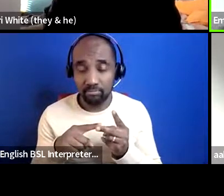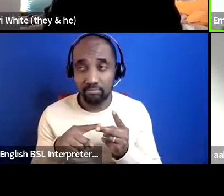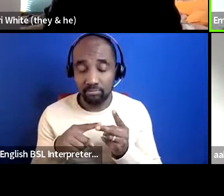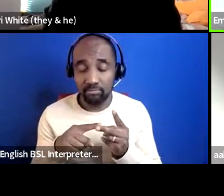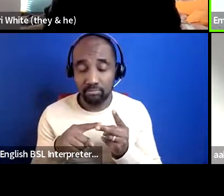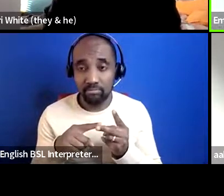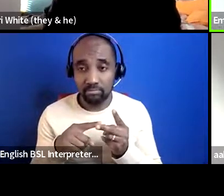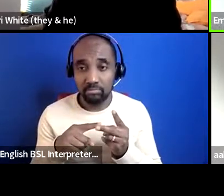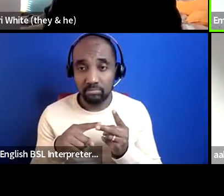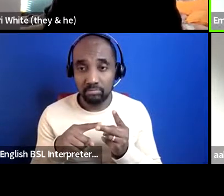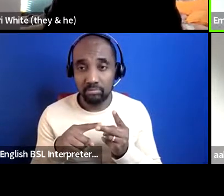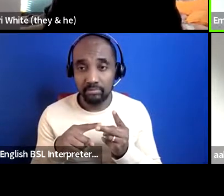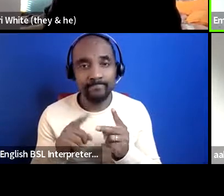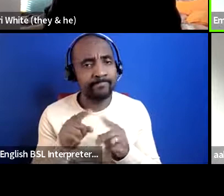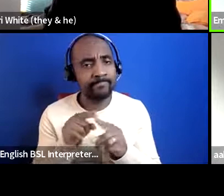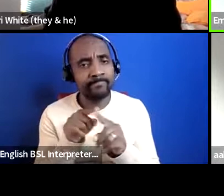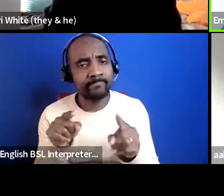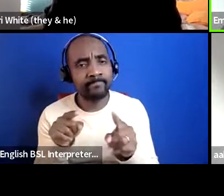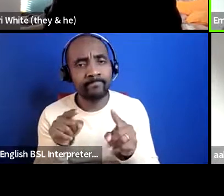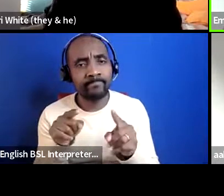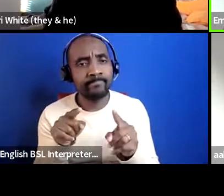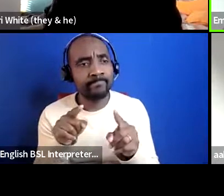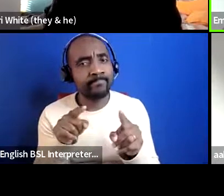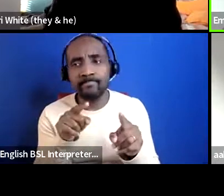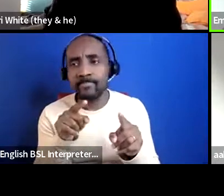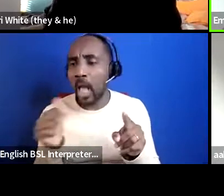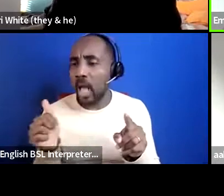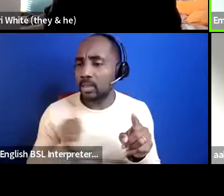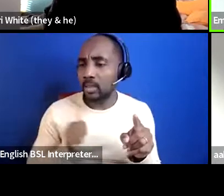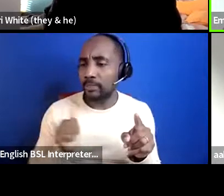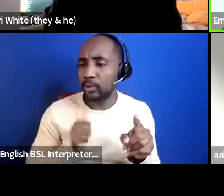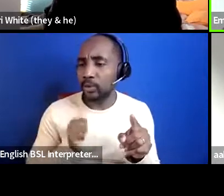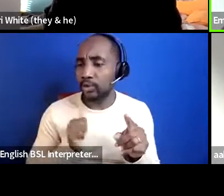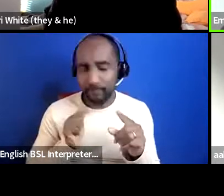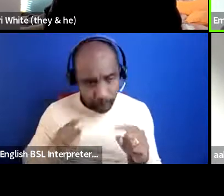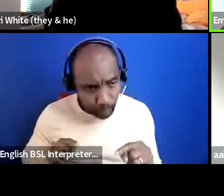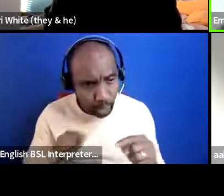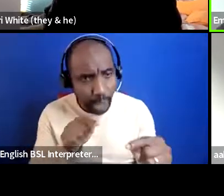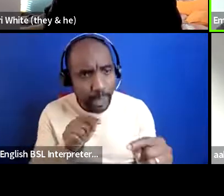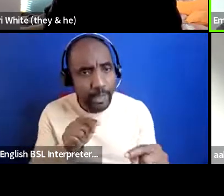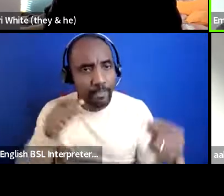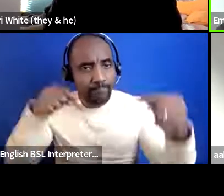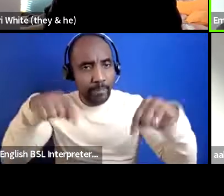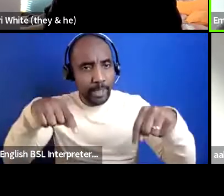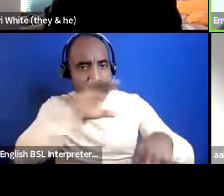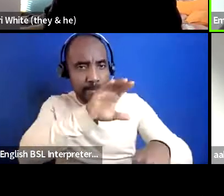challenging assumptions and sometimes just by just by being here and doing doing what we do